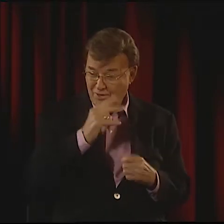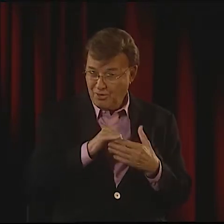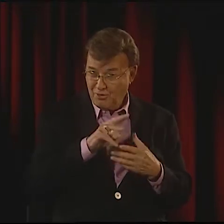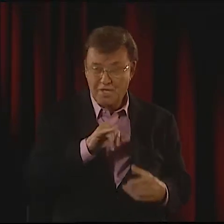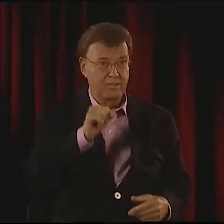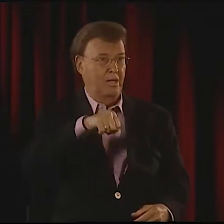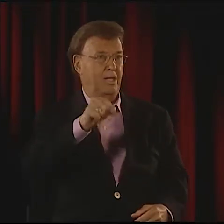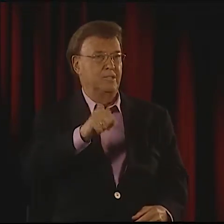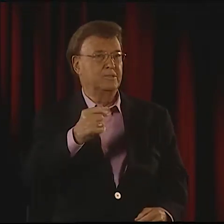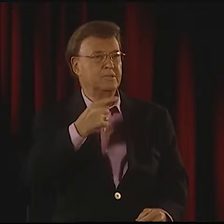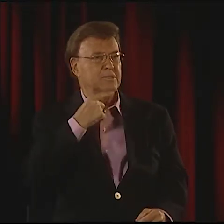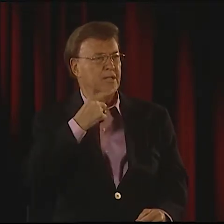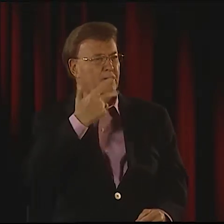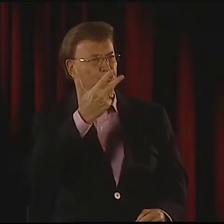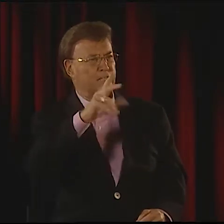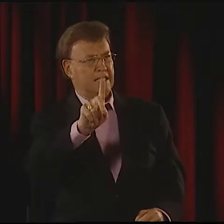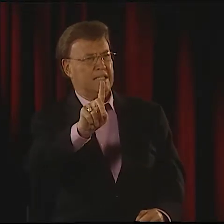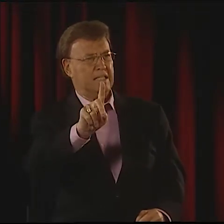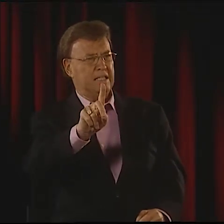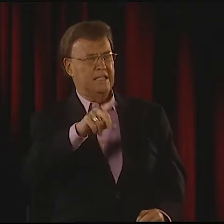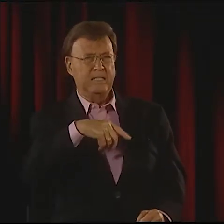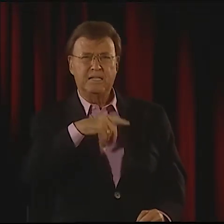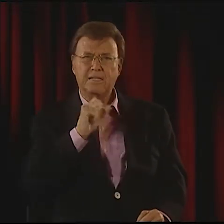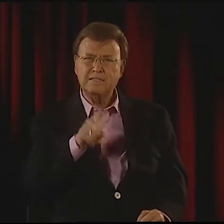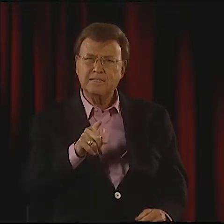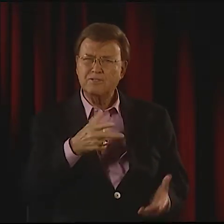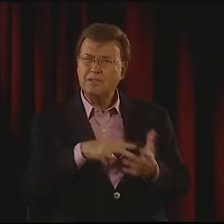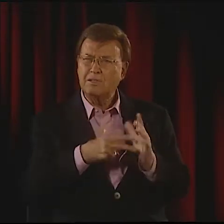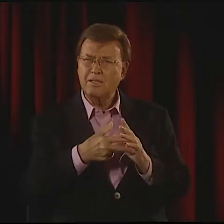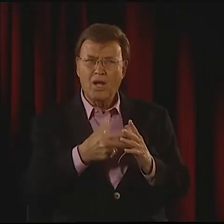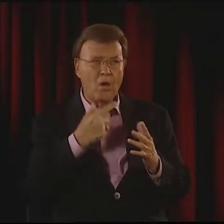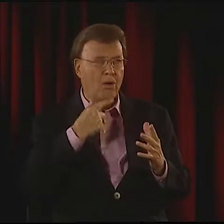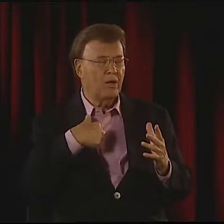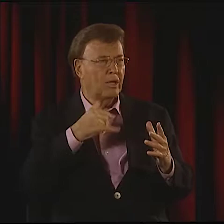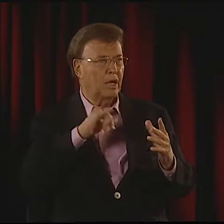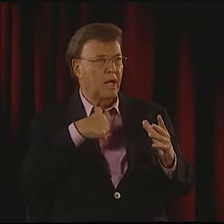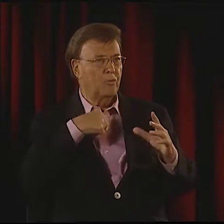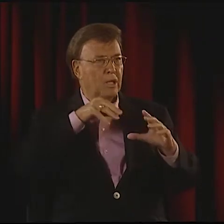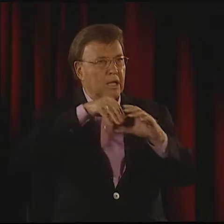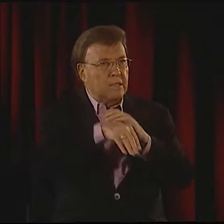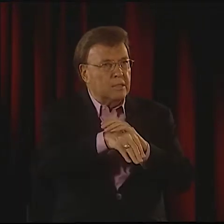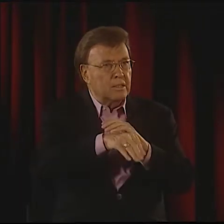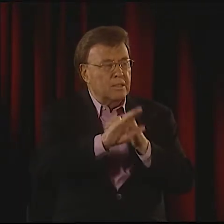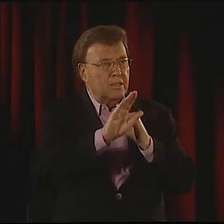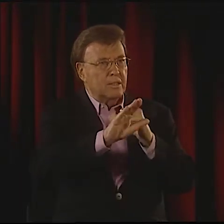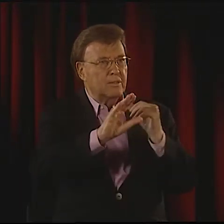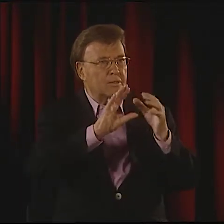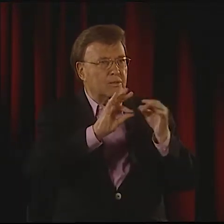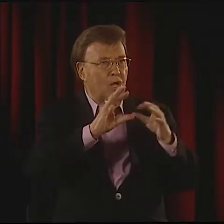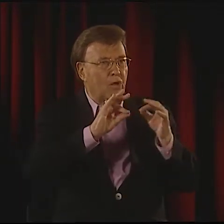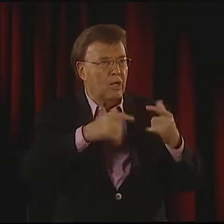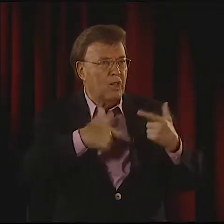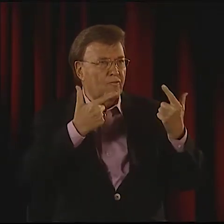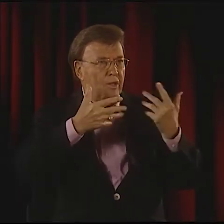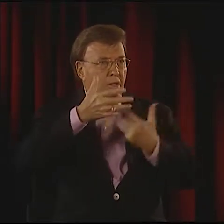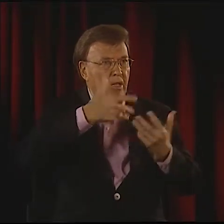I JUST LOVED WHAT THEY SAID ABOUT MY WORK. I SAID, "REALLY? YOU SEE IT THAT WAY?" THEY SAID, "YES. IT'S LIKE 3-D." I SAID, "WHAT DO YOU MEAN?"